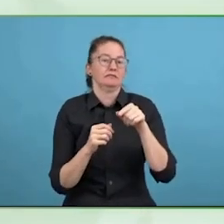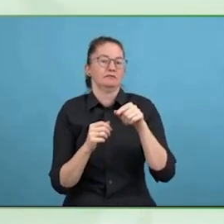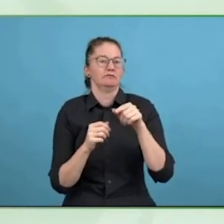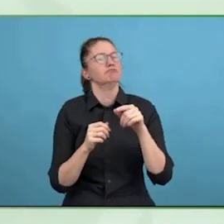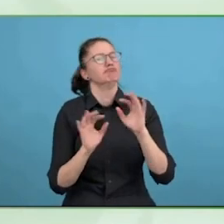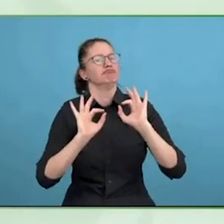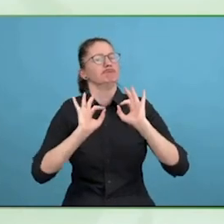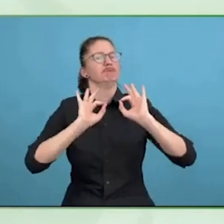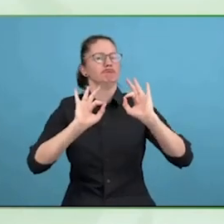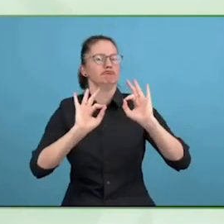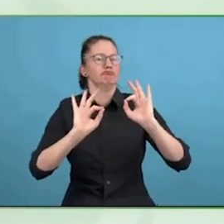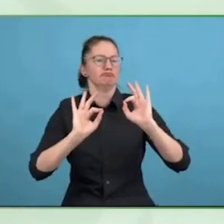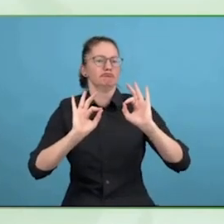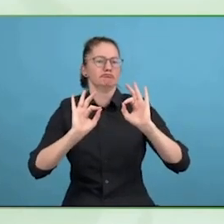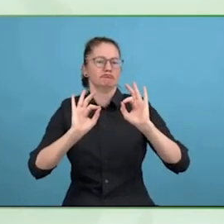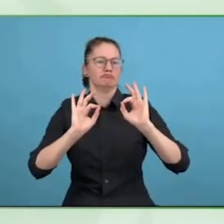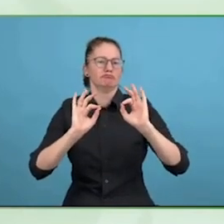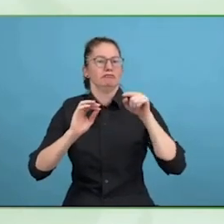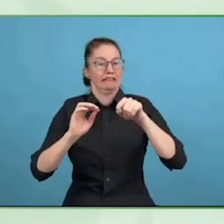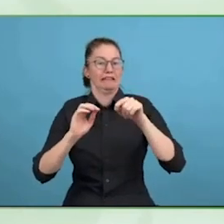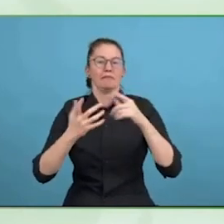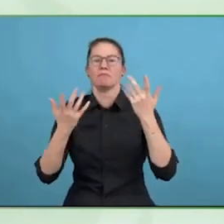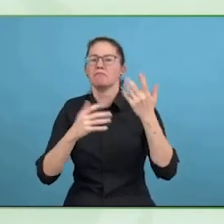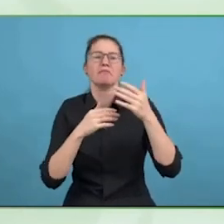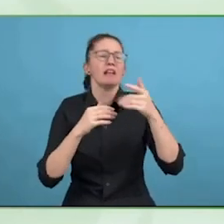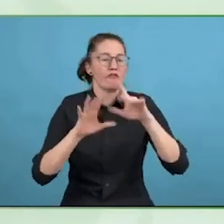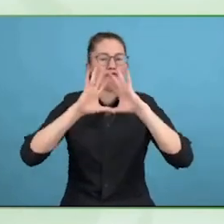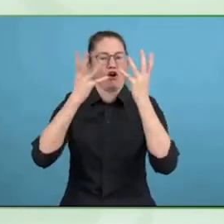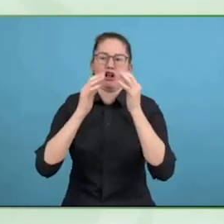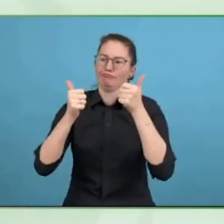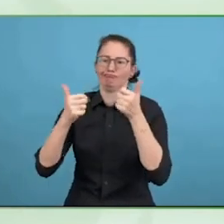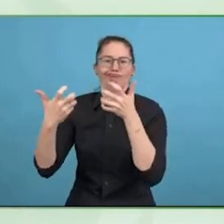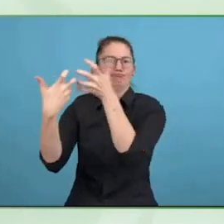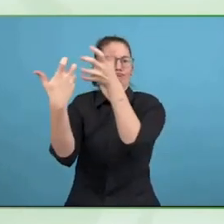shape the rights of persons with disabilities, the universal human